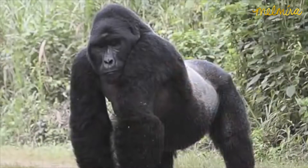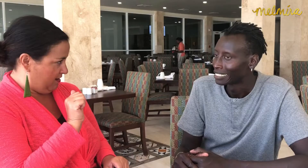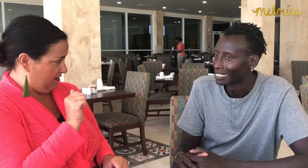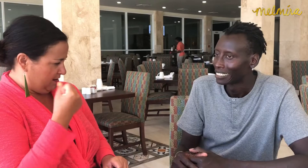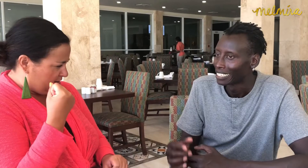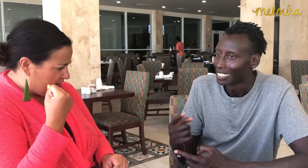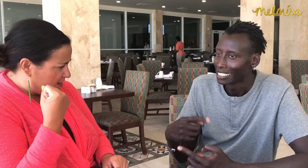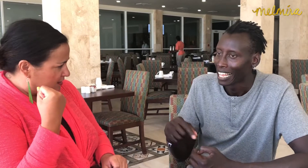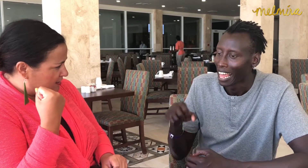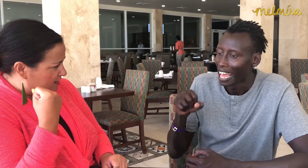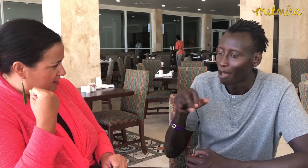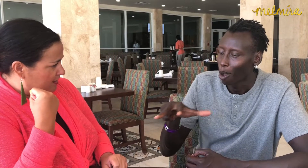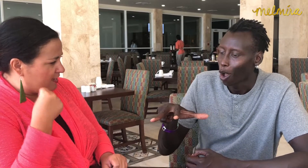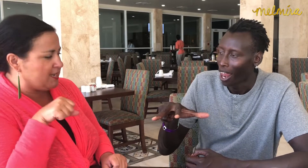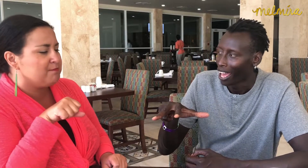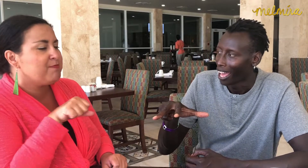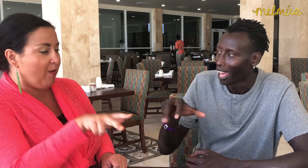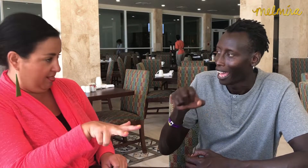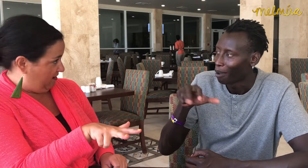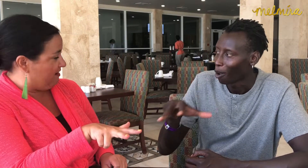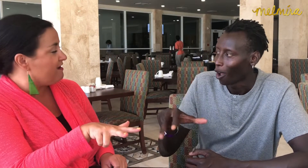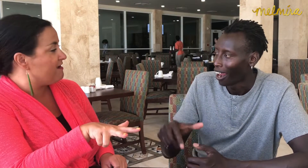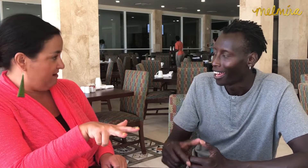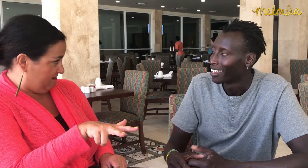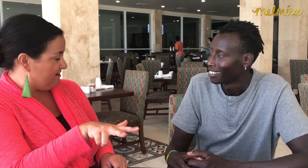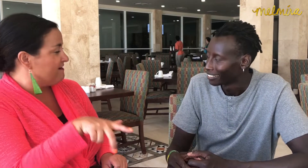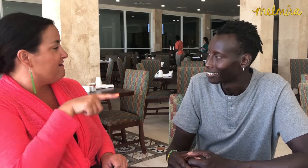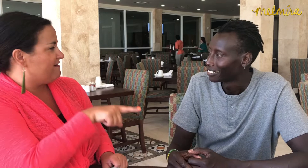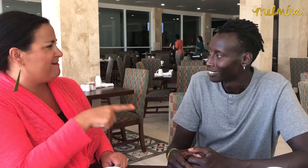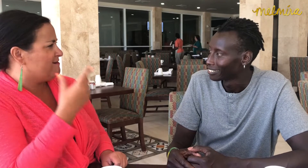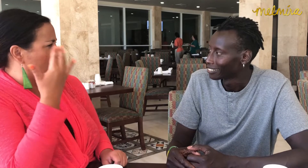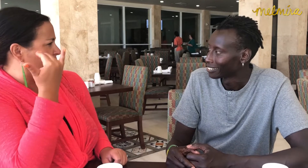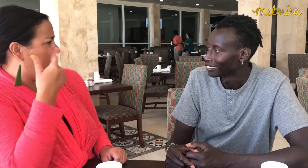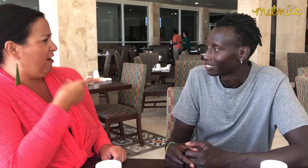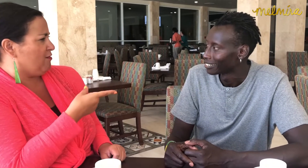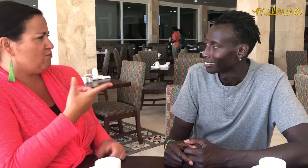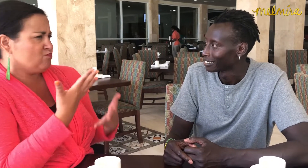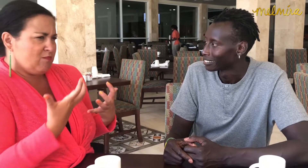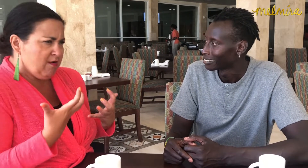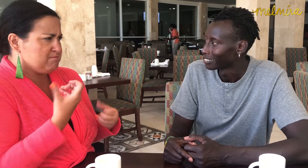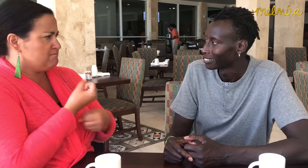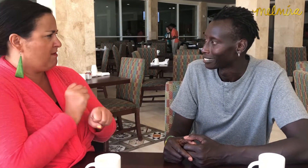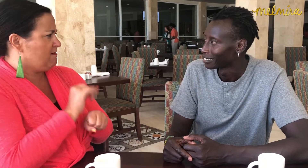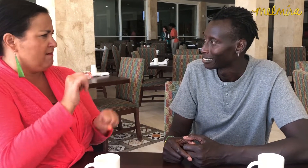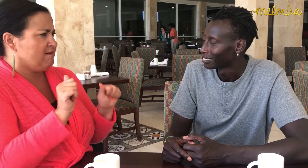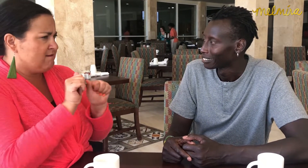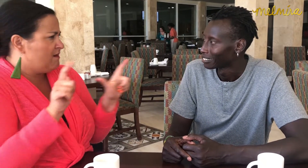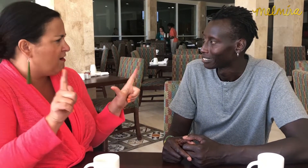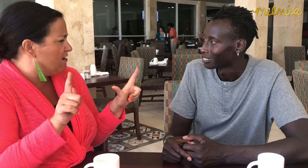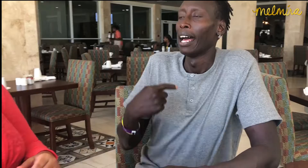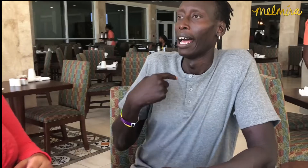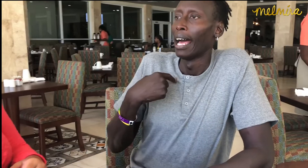How do you sign Ebola?? This is how we sign Ebola. What drove you to produce that vlog?